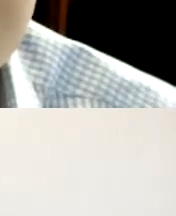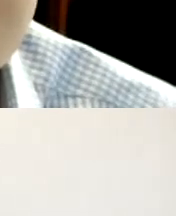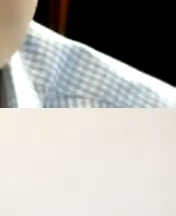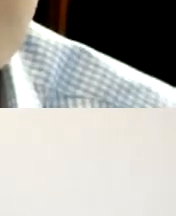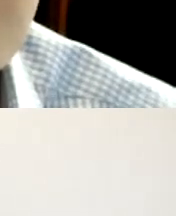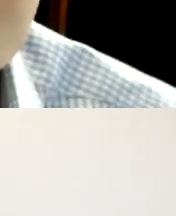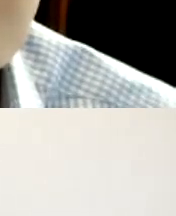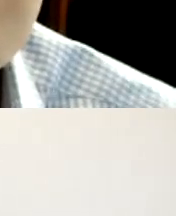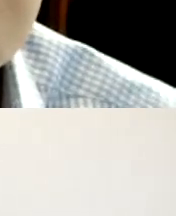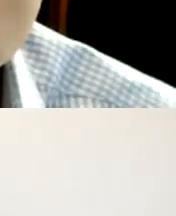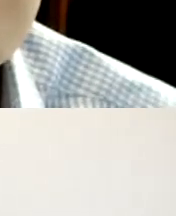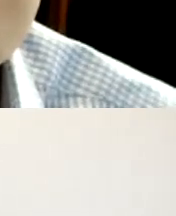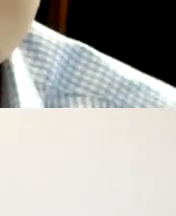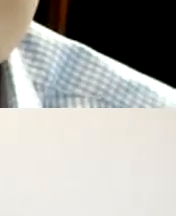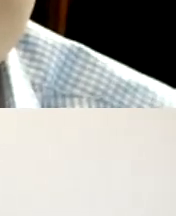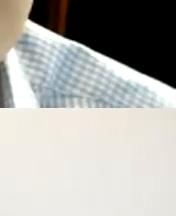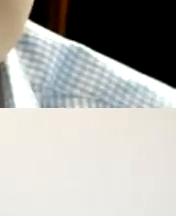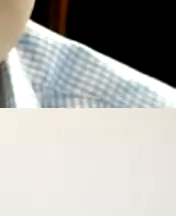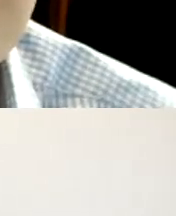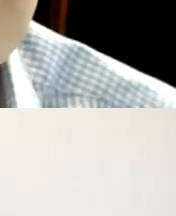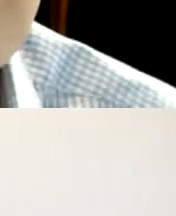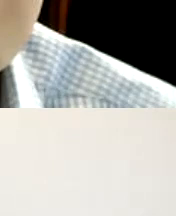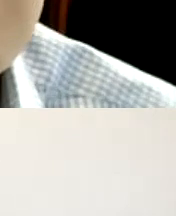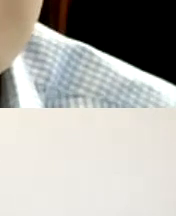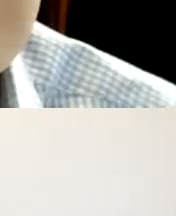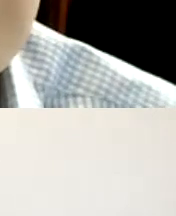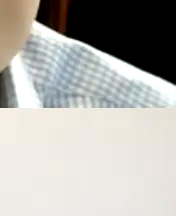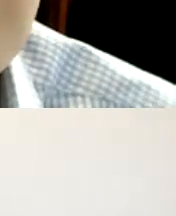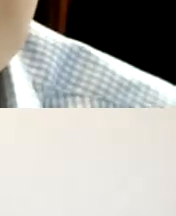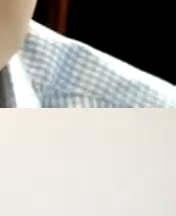time to answer those questions so I'll give everybody a few moments to answer those